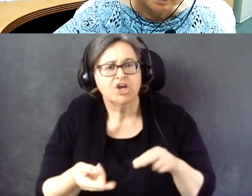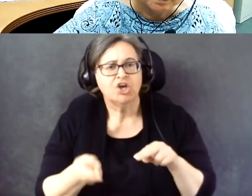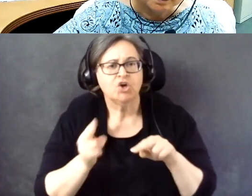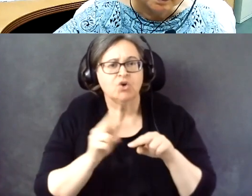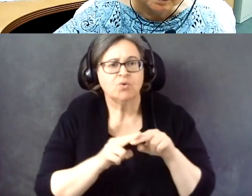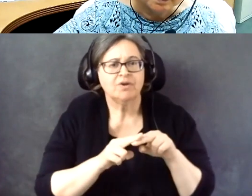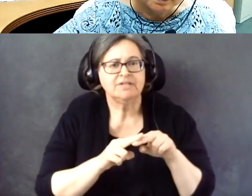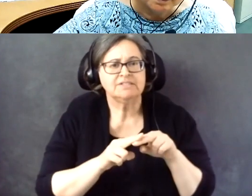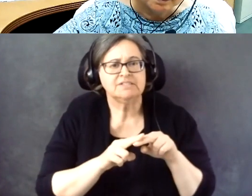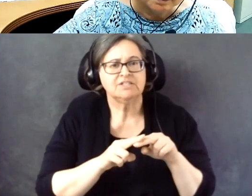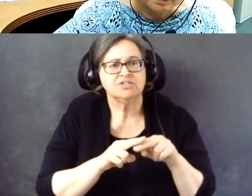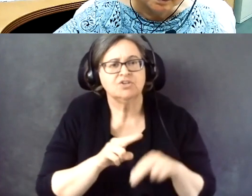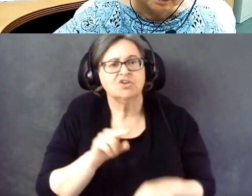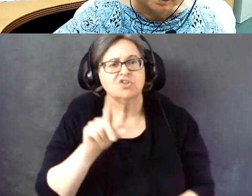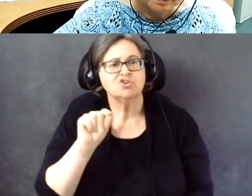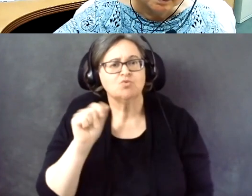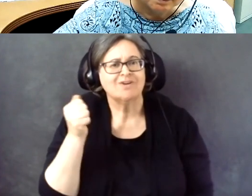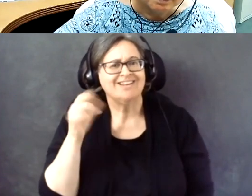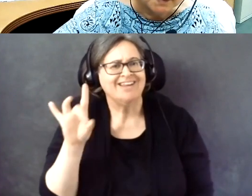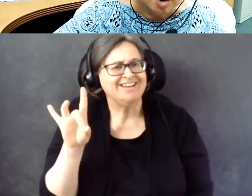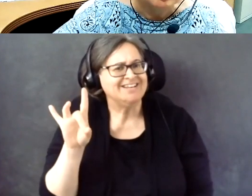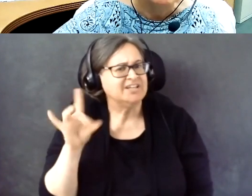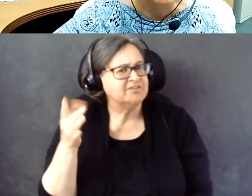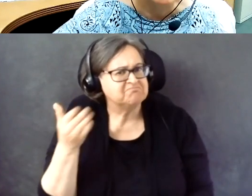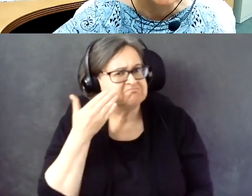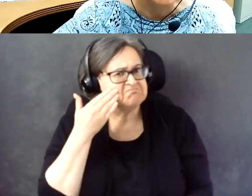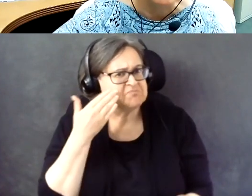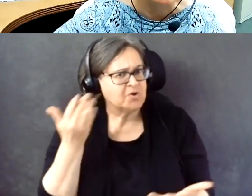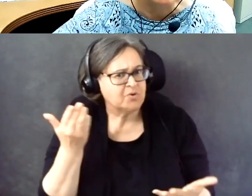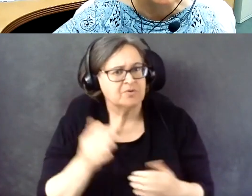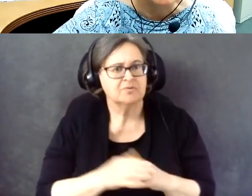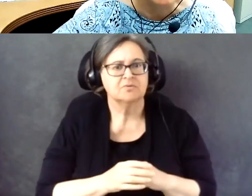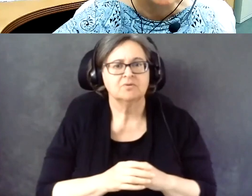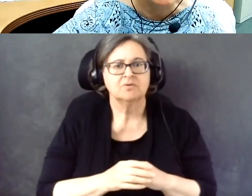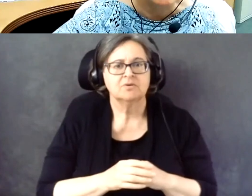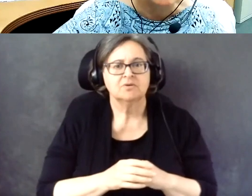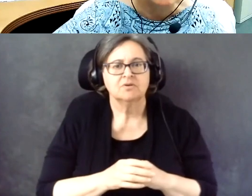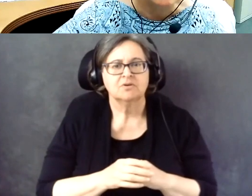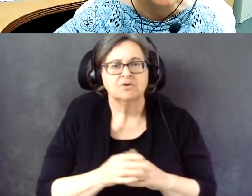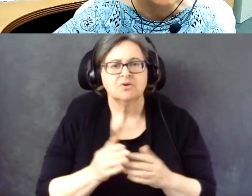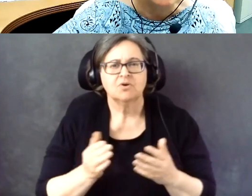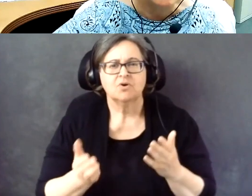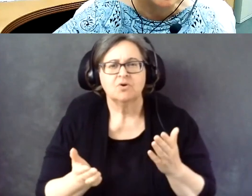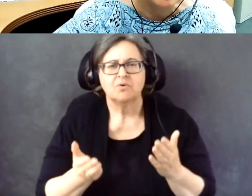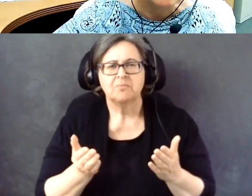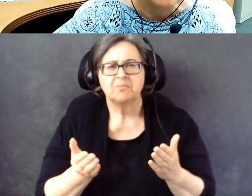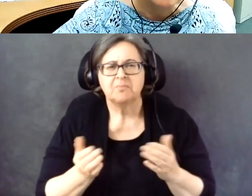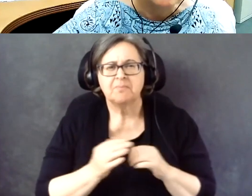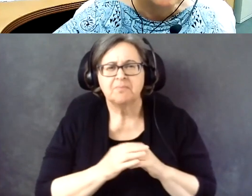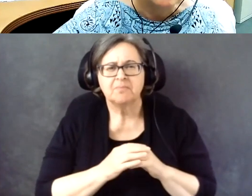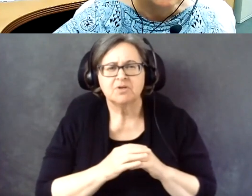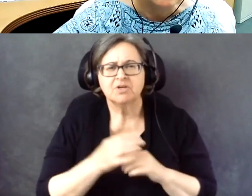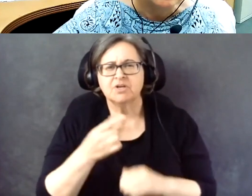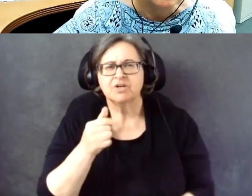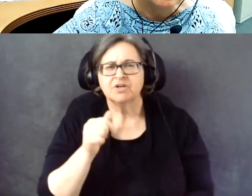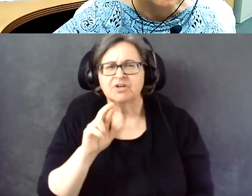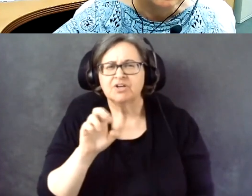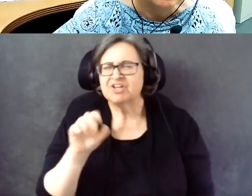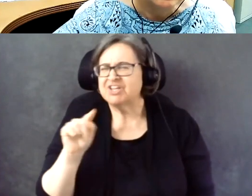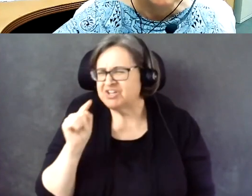I'm sorry? We might want -- Garrett, if you can put little bit more information